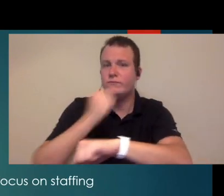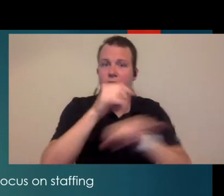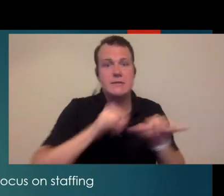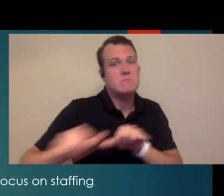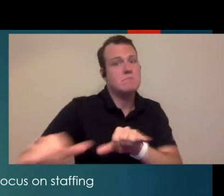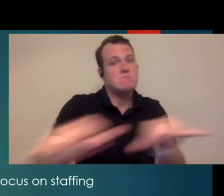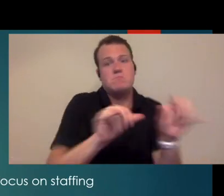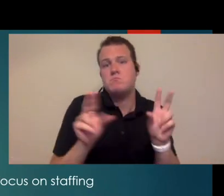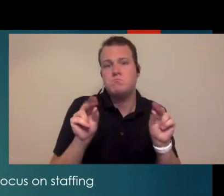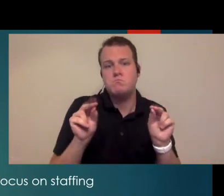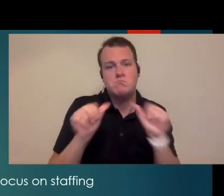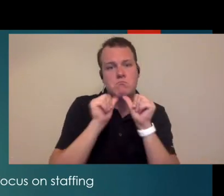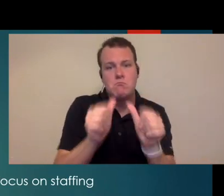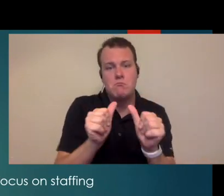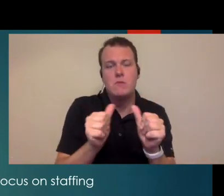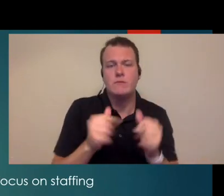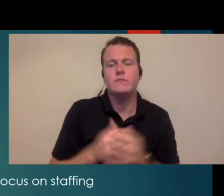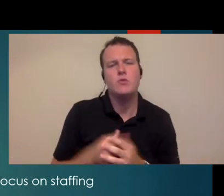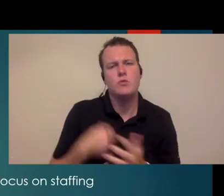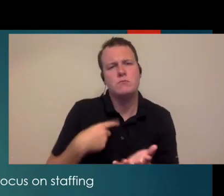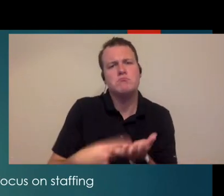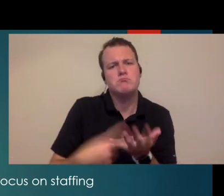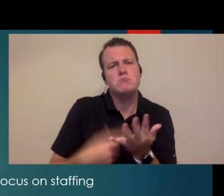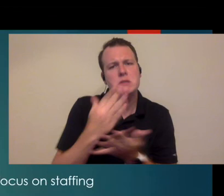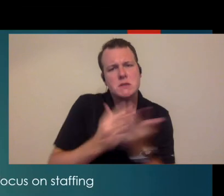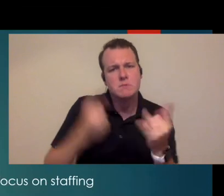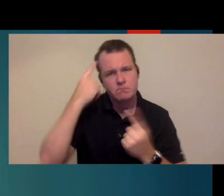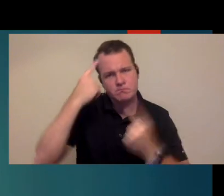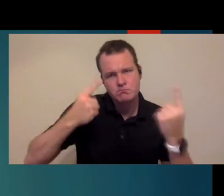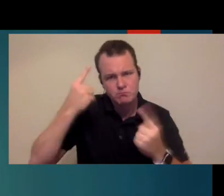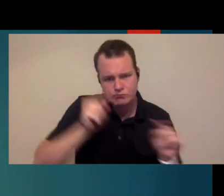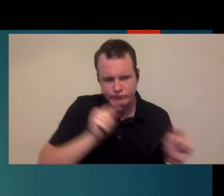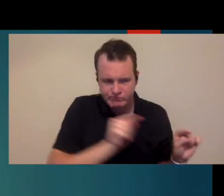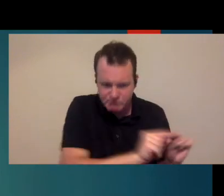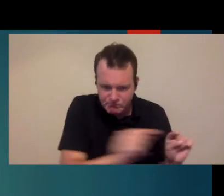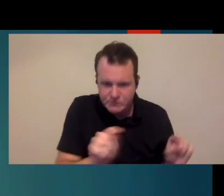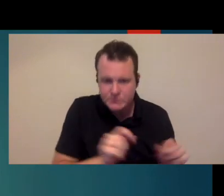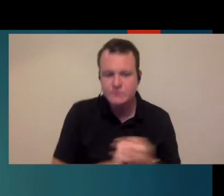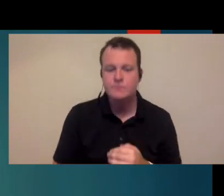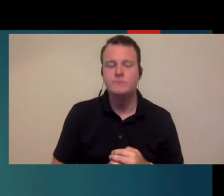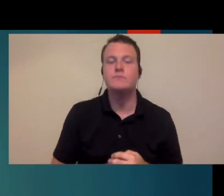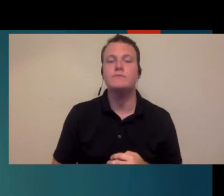to talk about a lot of different things to consider next slide please